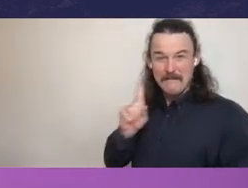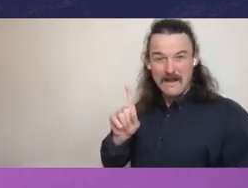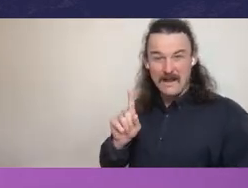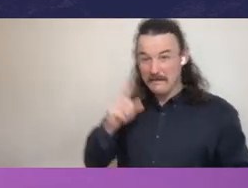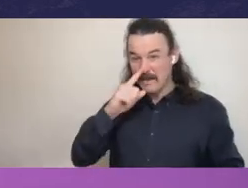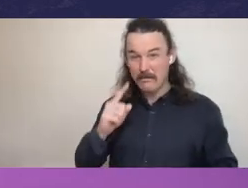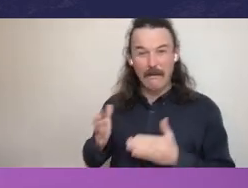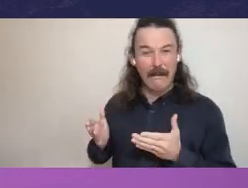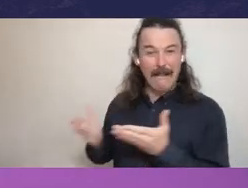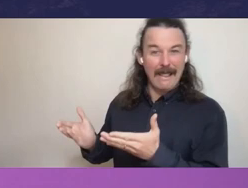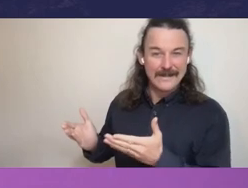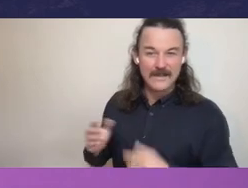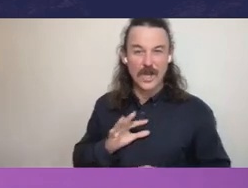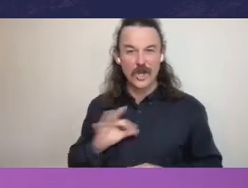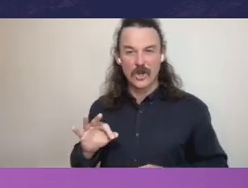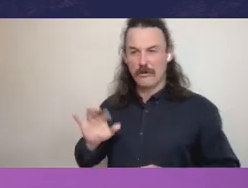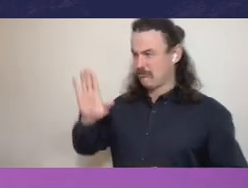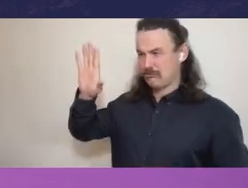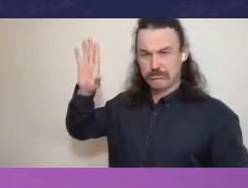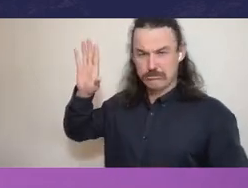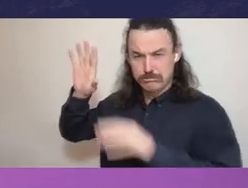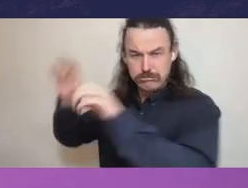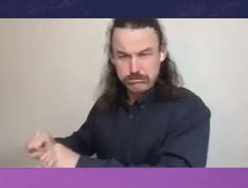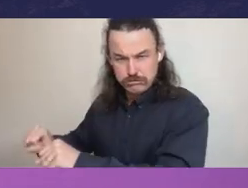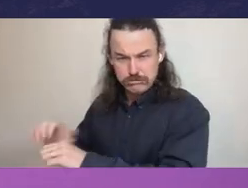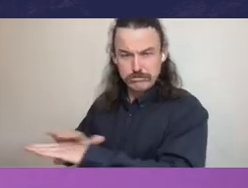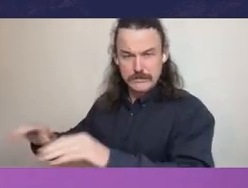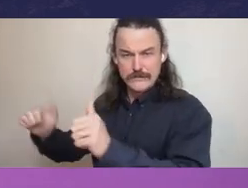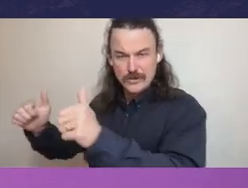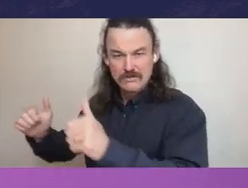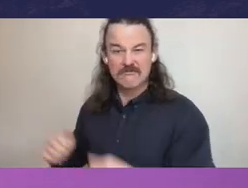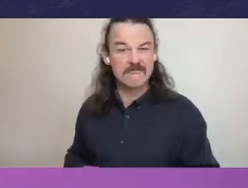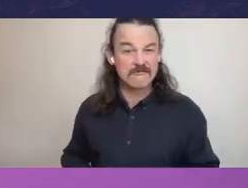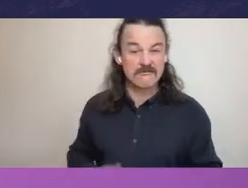in the way in which powers exercised. And until that happens, we will see